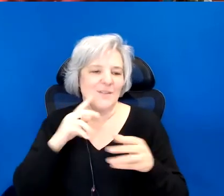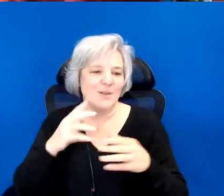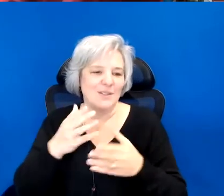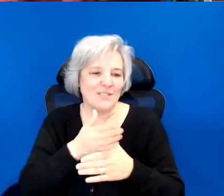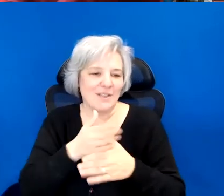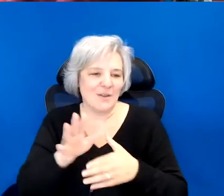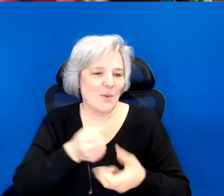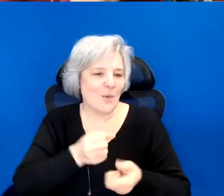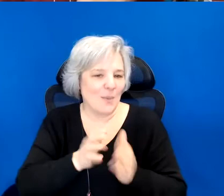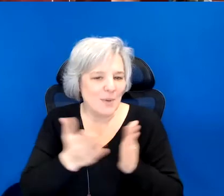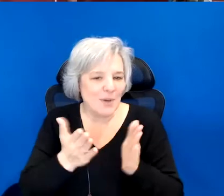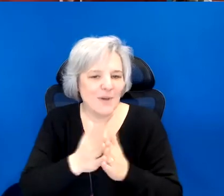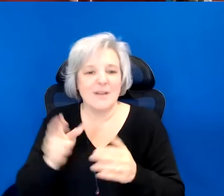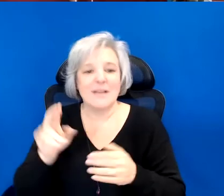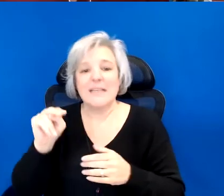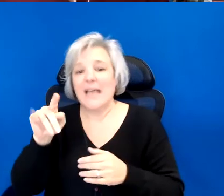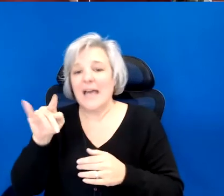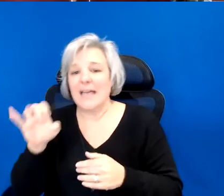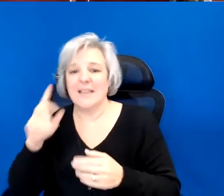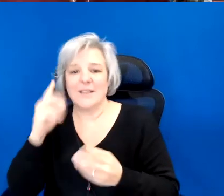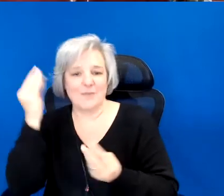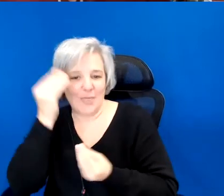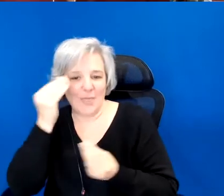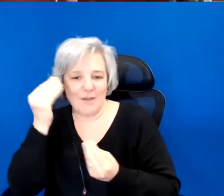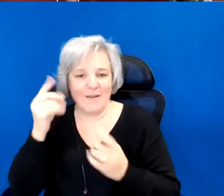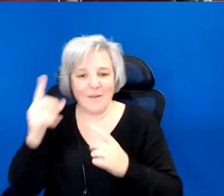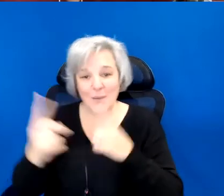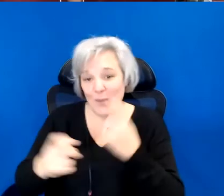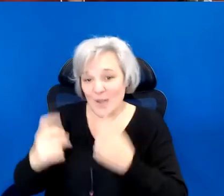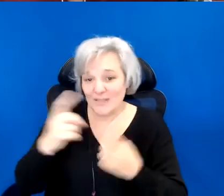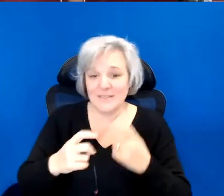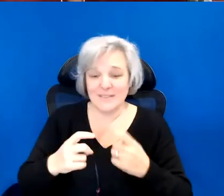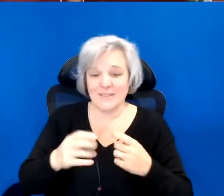Natalie for sharing your thoughts and your questions and your mothering in your care